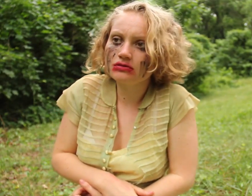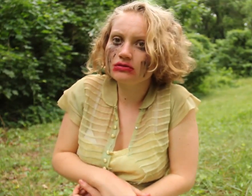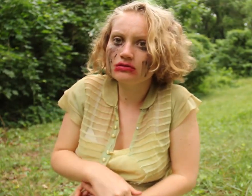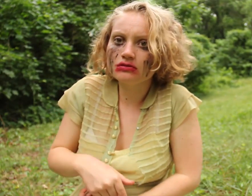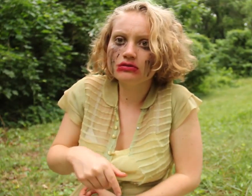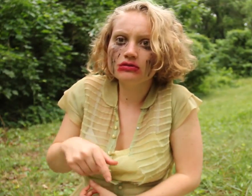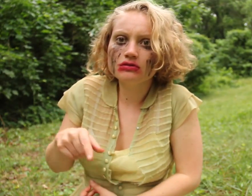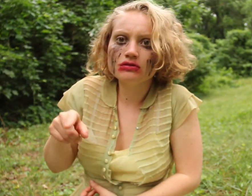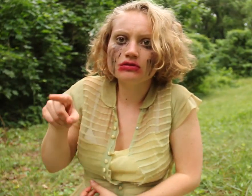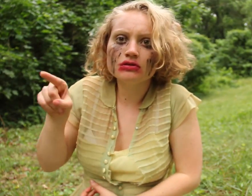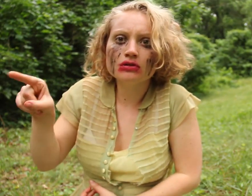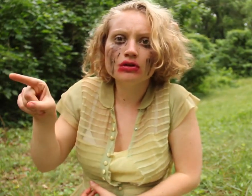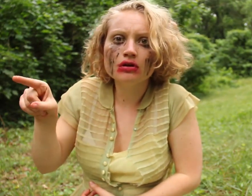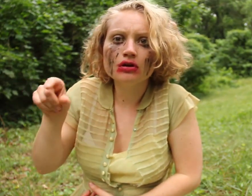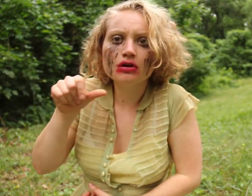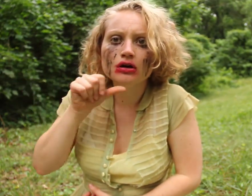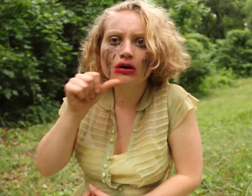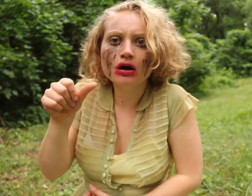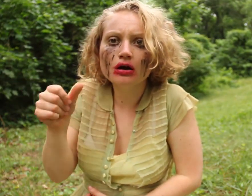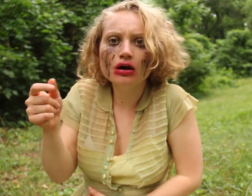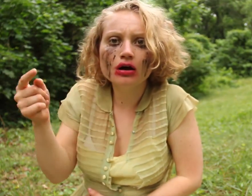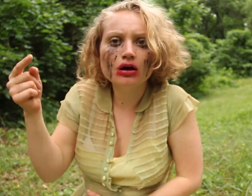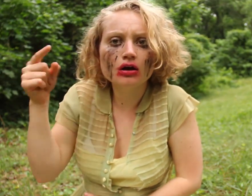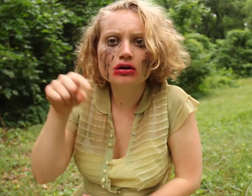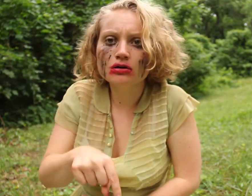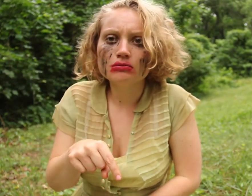And will he not come again?